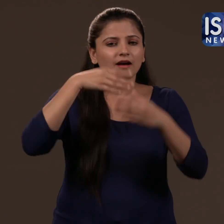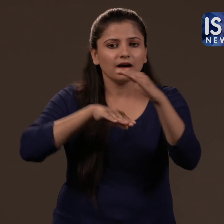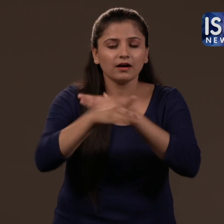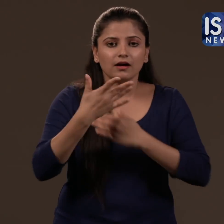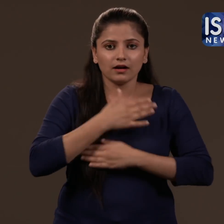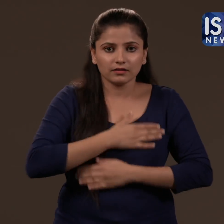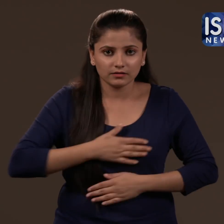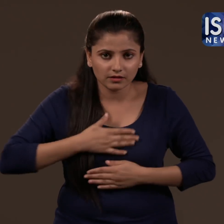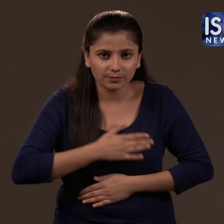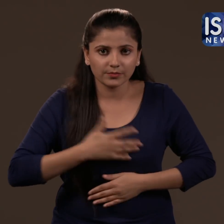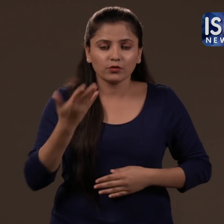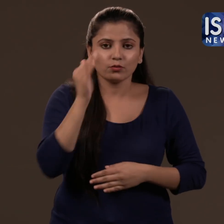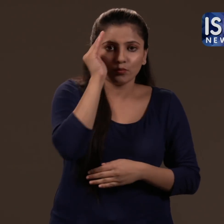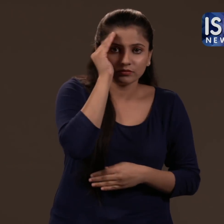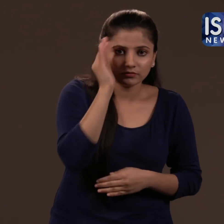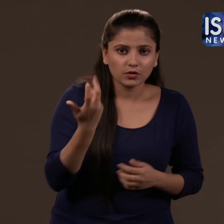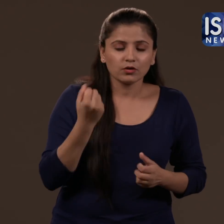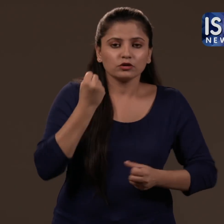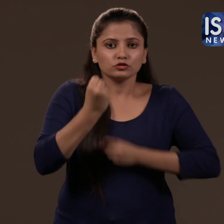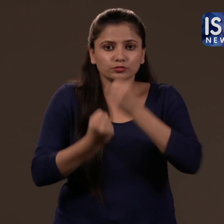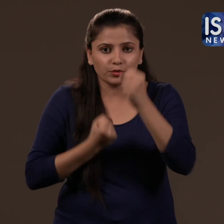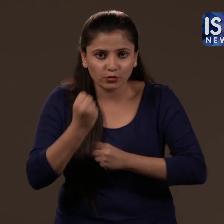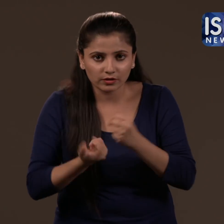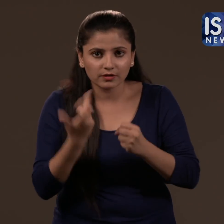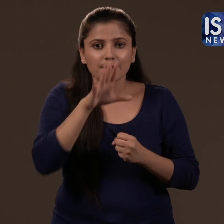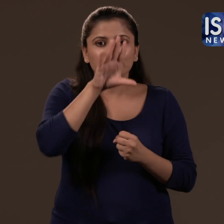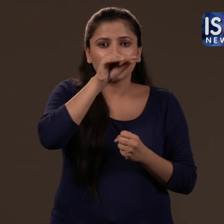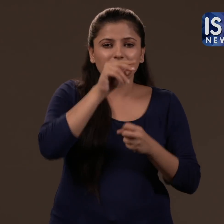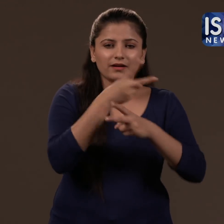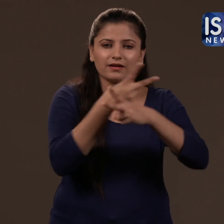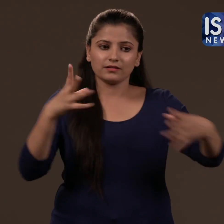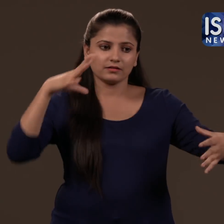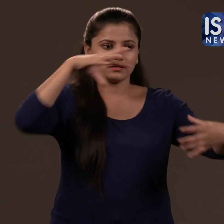which includes entertainment, news, sports, cartoons, etc.